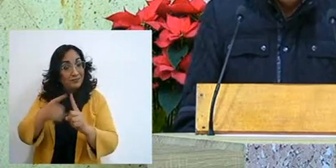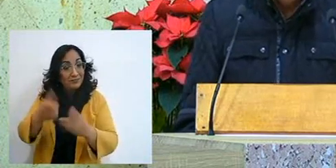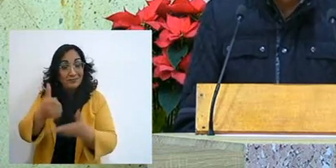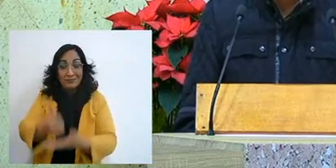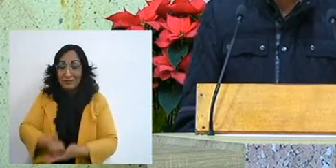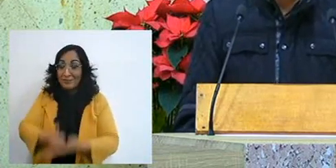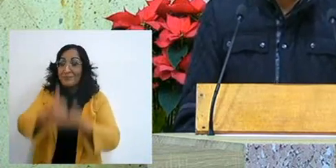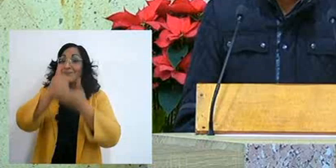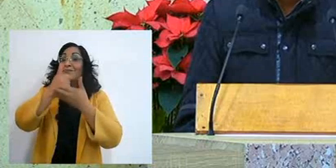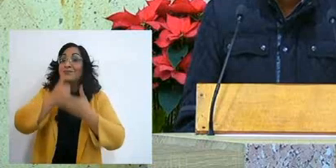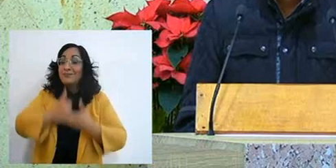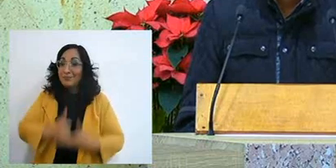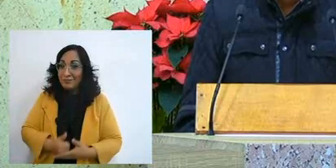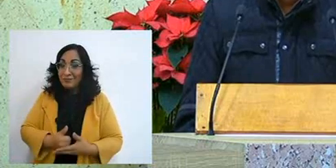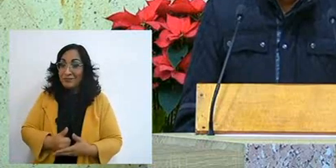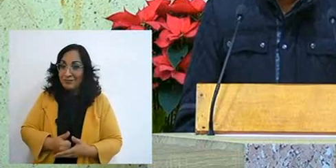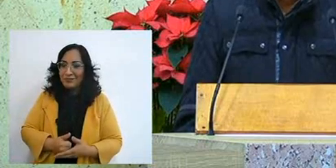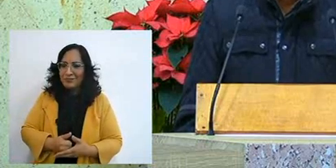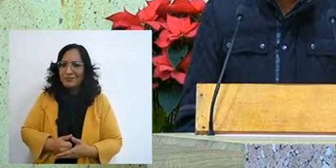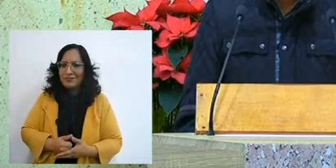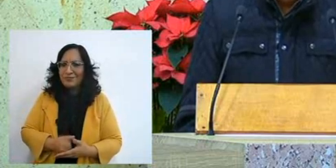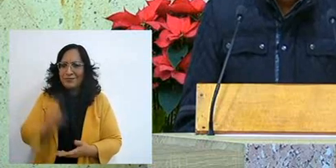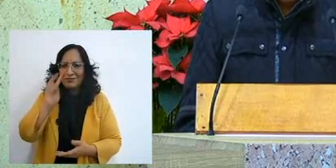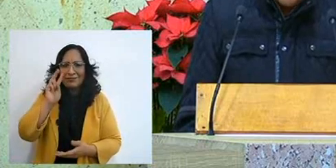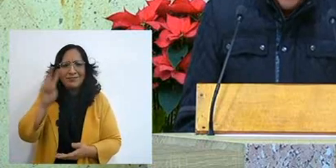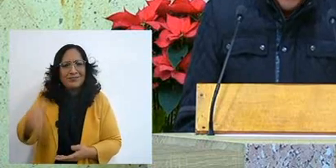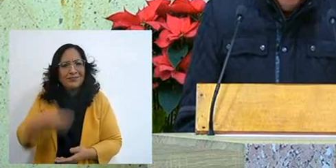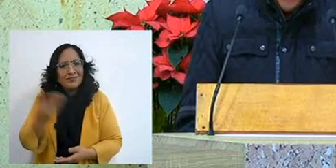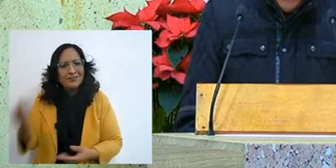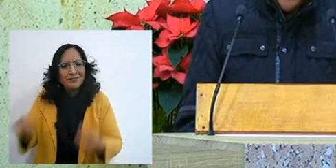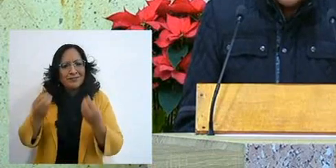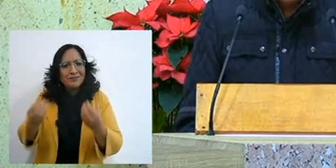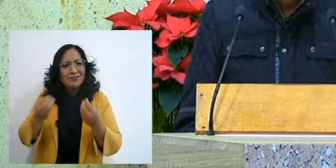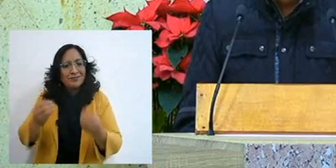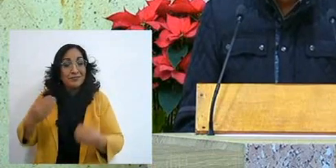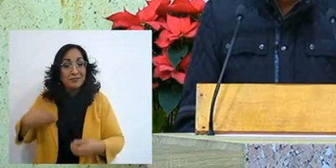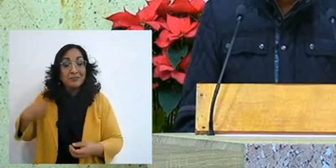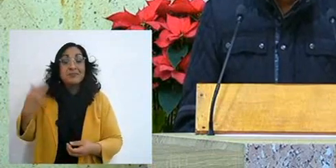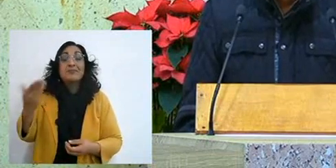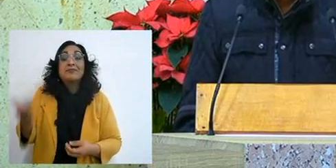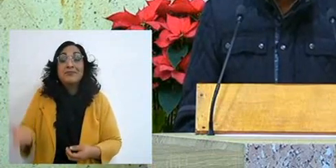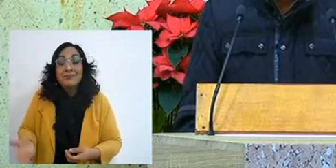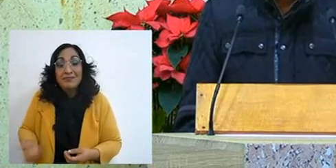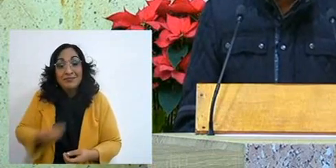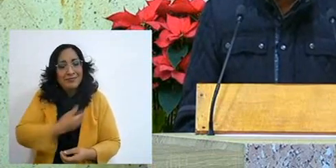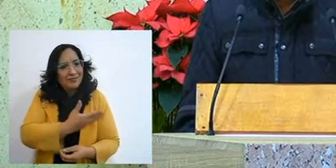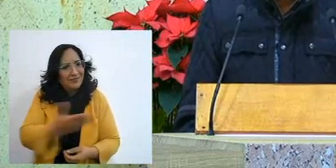and I have seen so many wonders, as the Lord also raised me up,